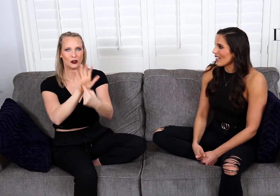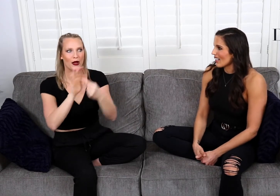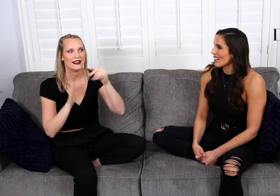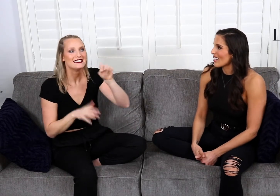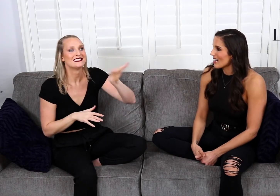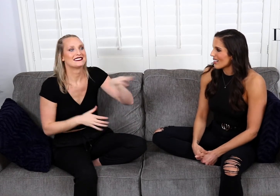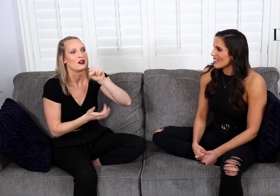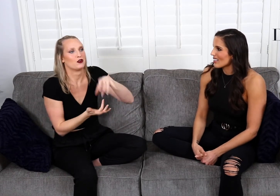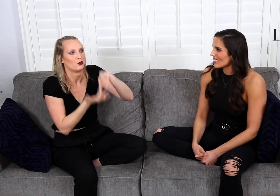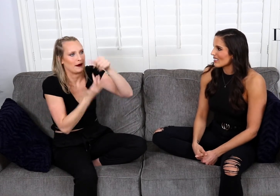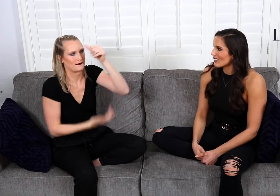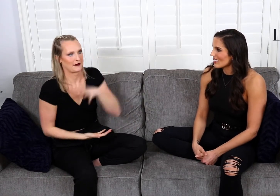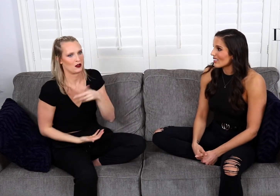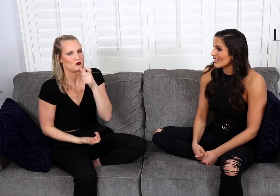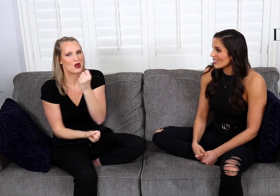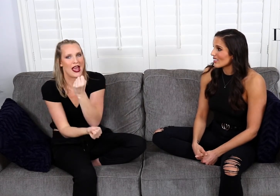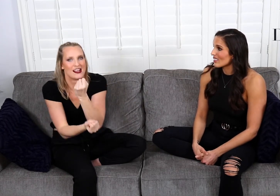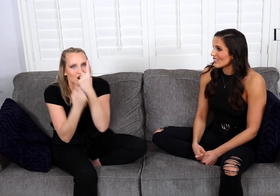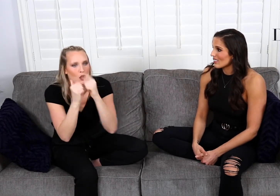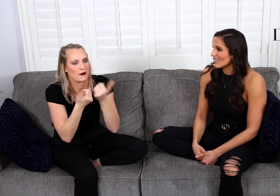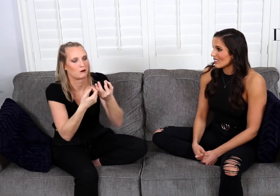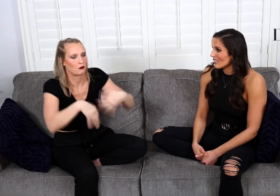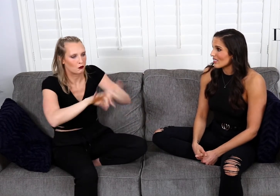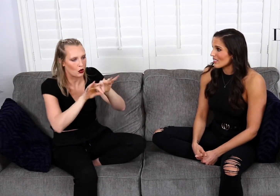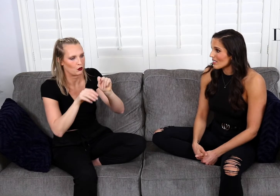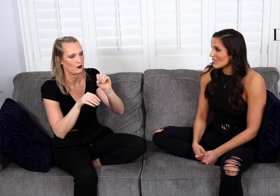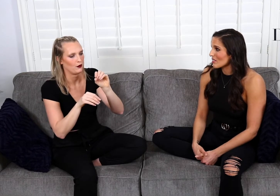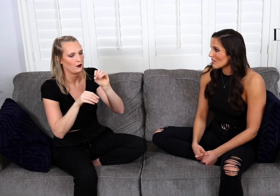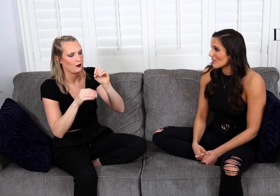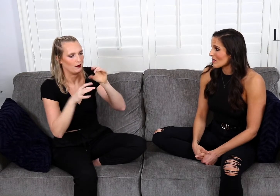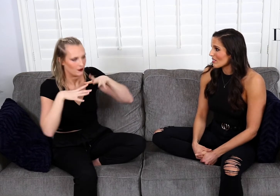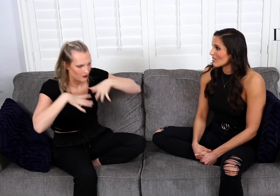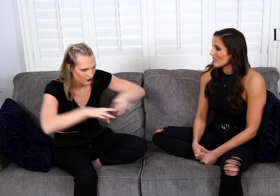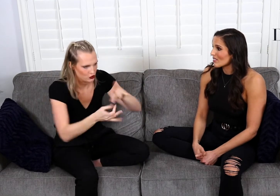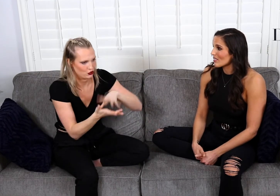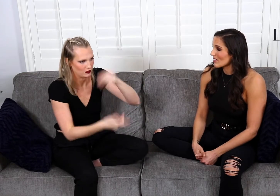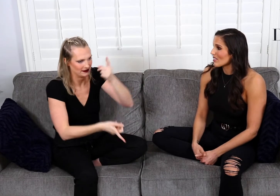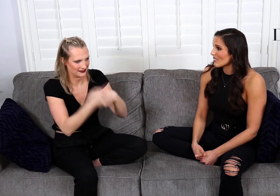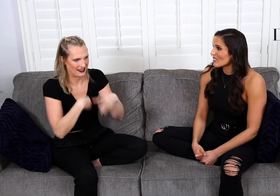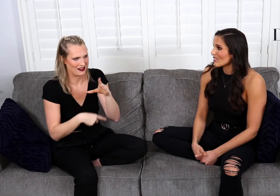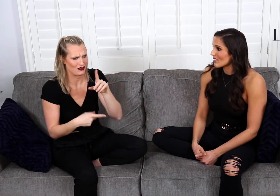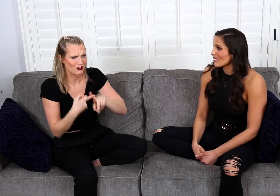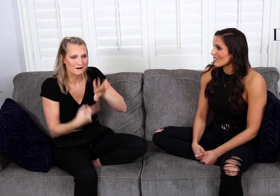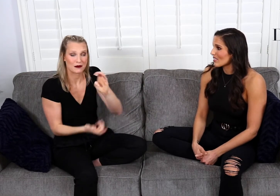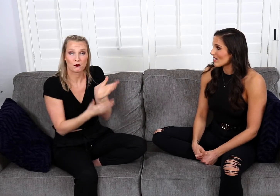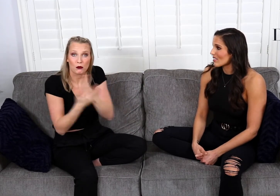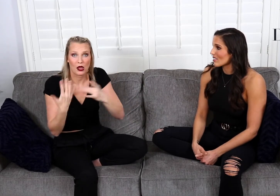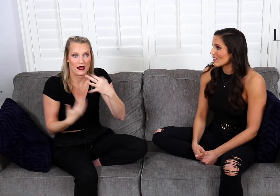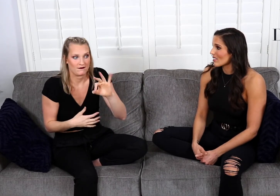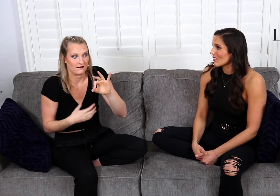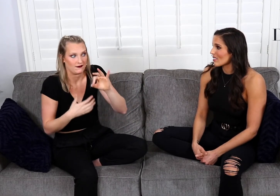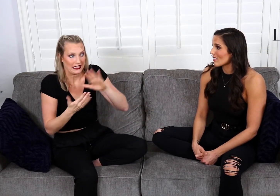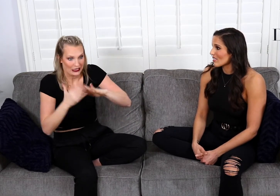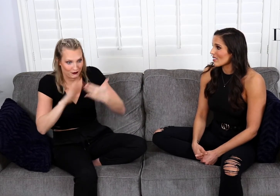with each other. And so it takes a really unique guy to understand the value of learning Sign Language to actually be a part